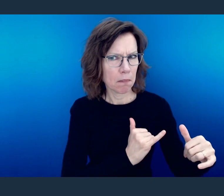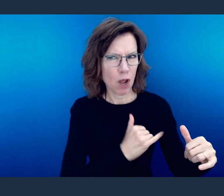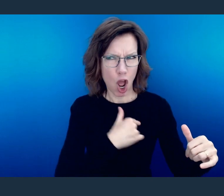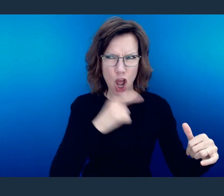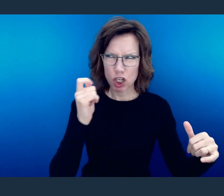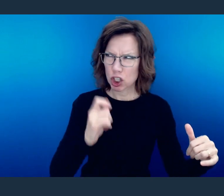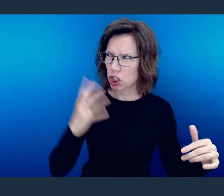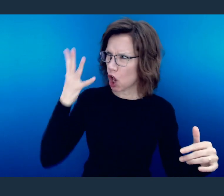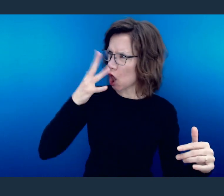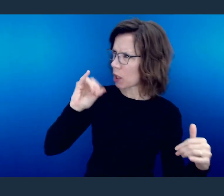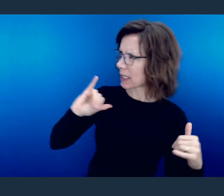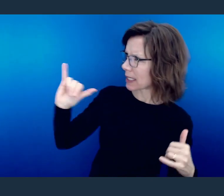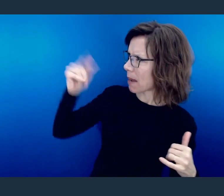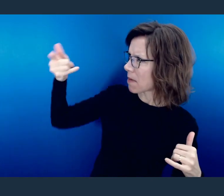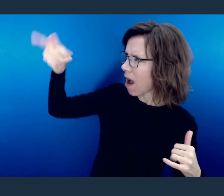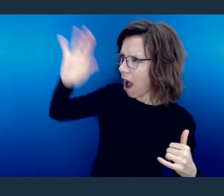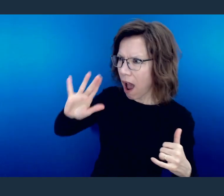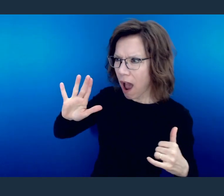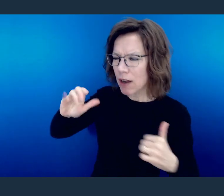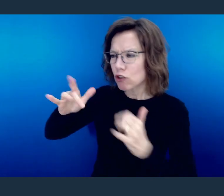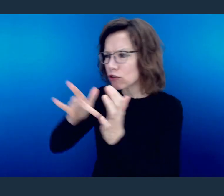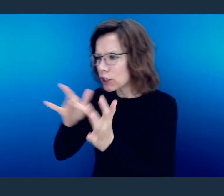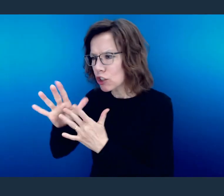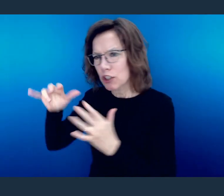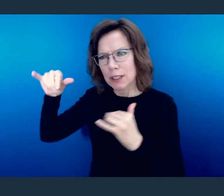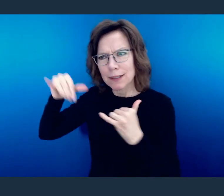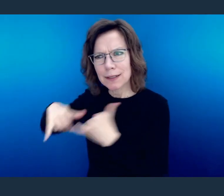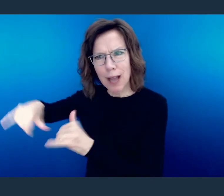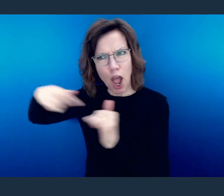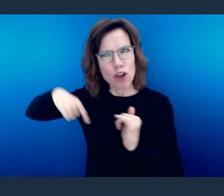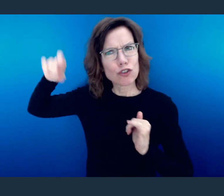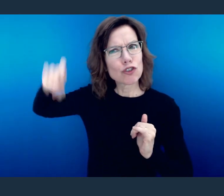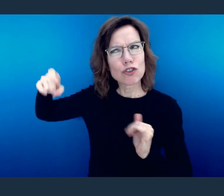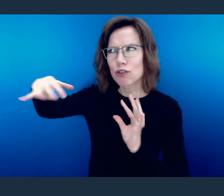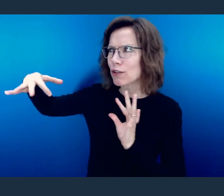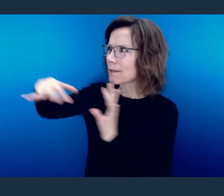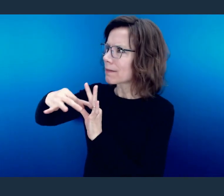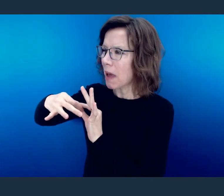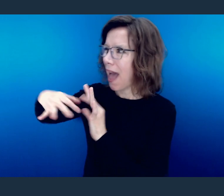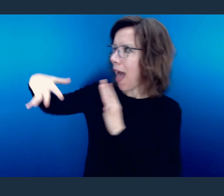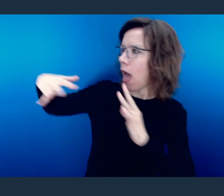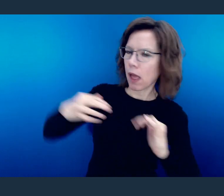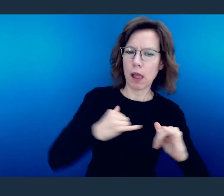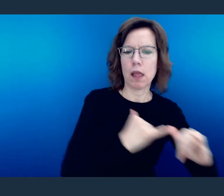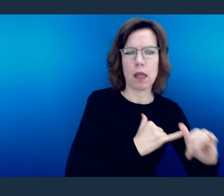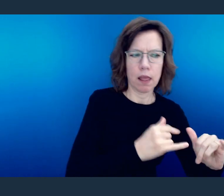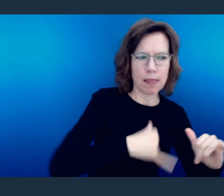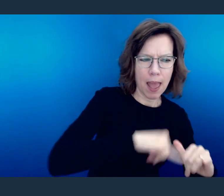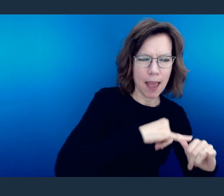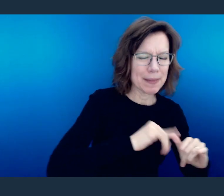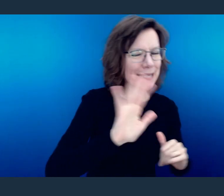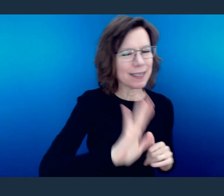community of believers or like the heirs of the kingdom that you are.